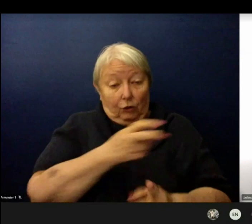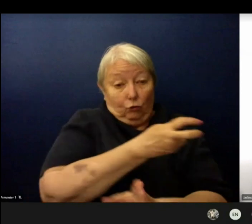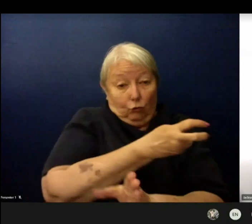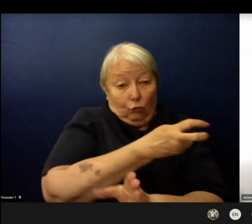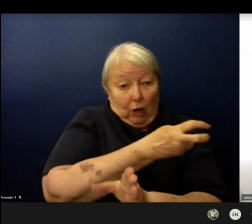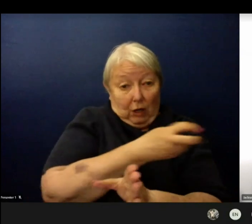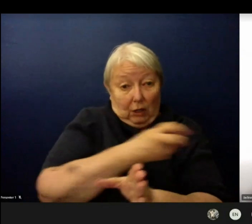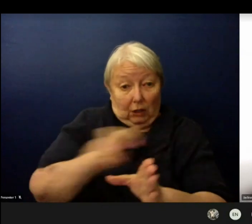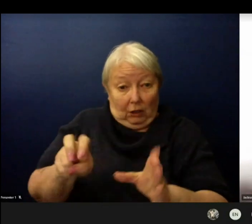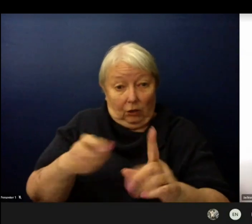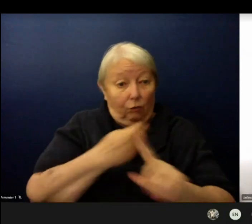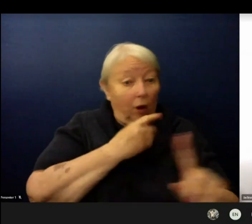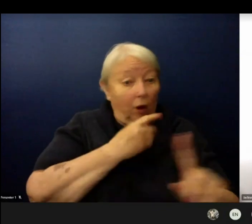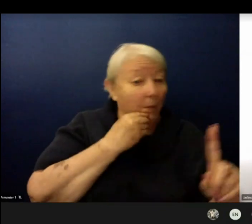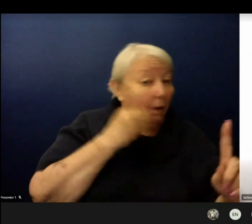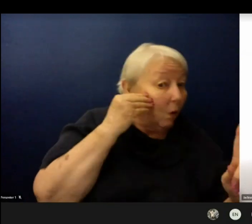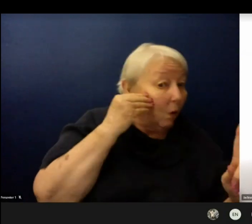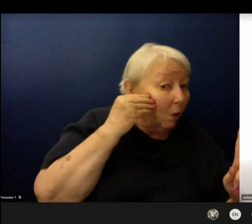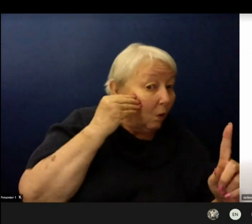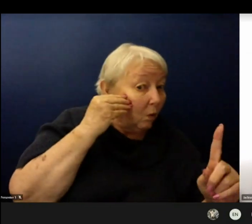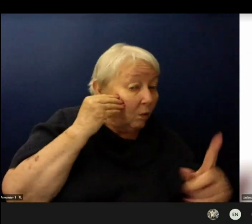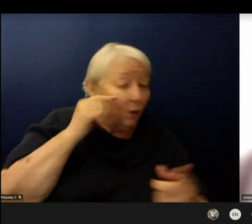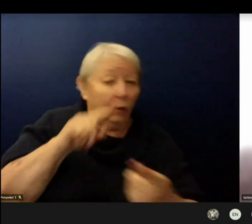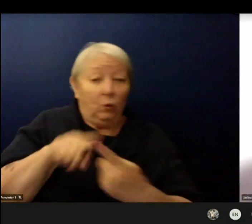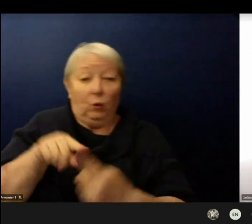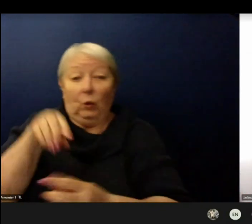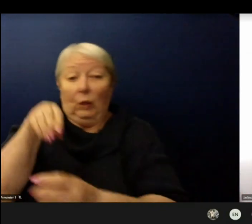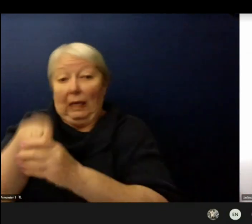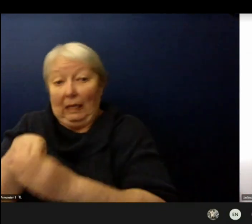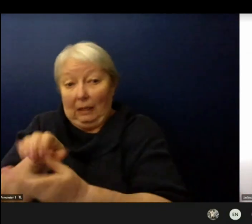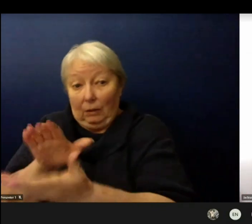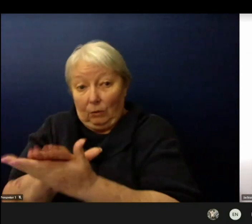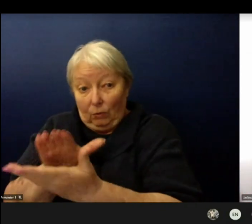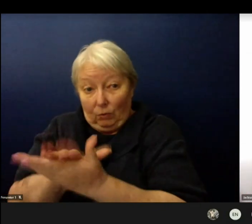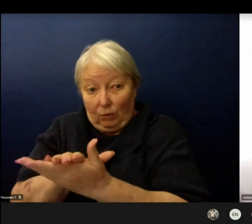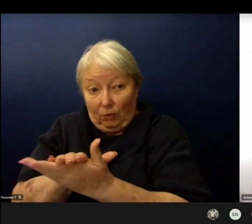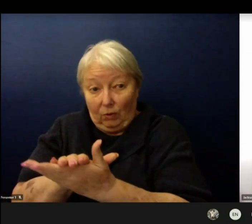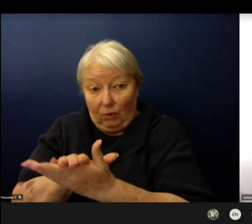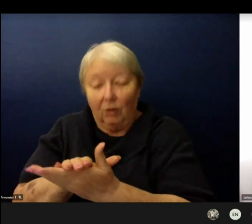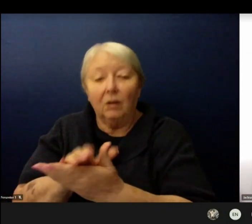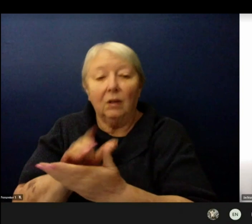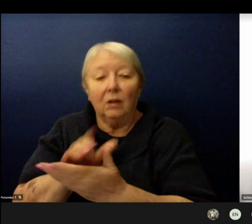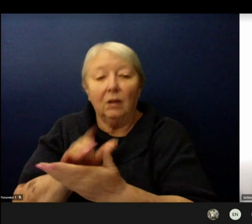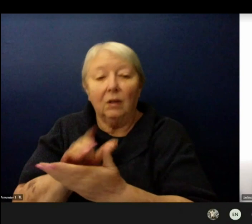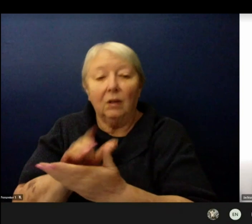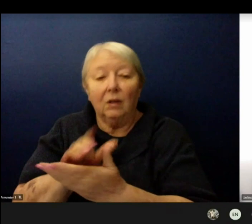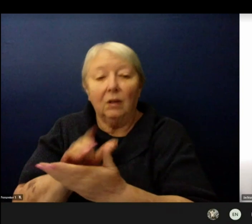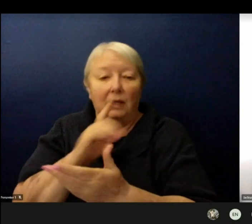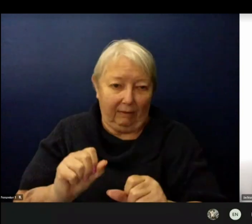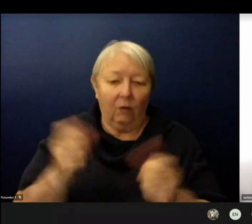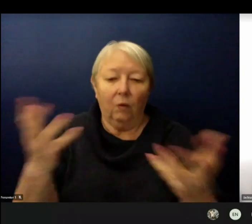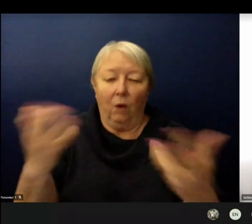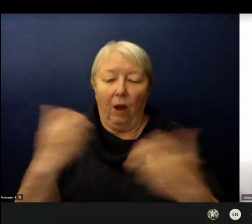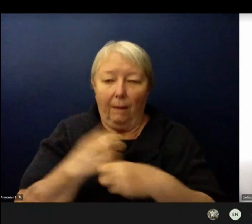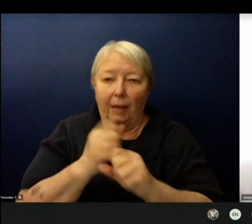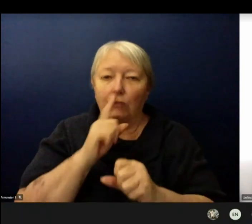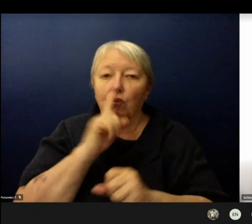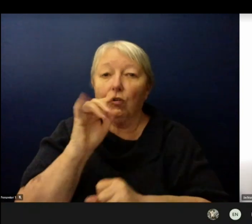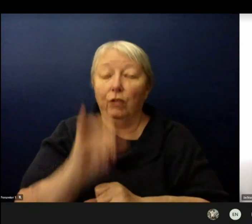And this is our responsibility as leaders to ensure that this transition is done properly. And we're really excited to do so as you can see.